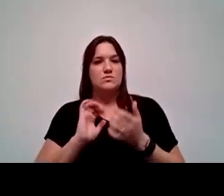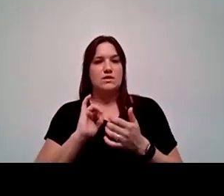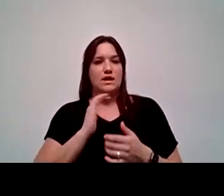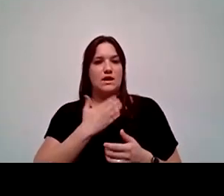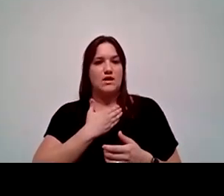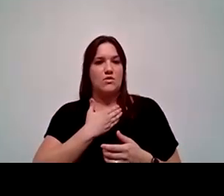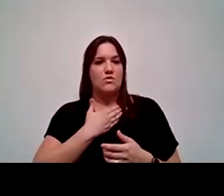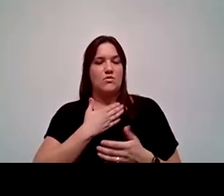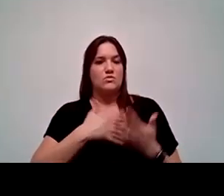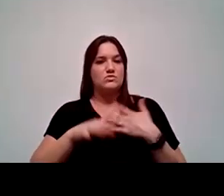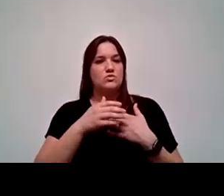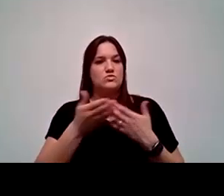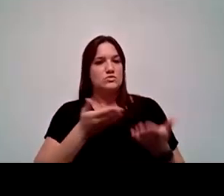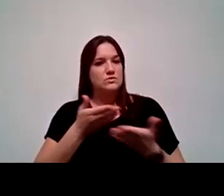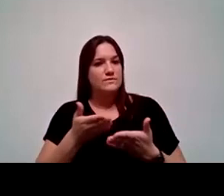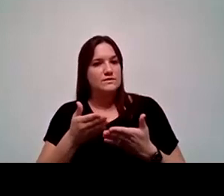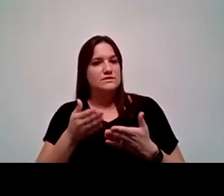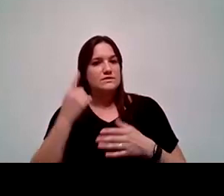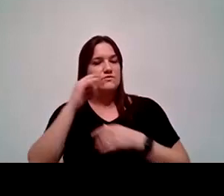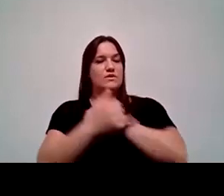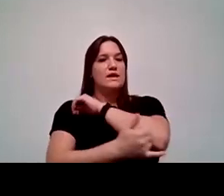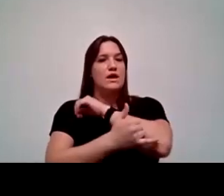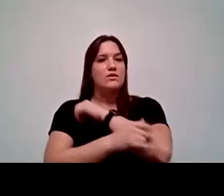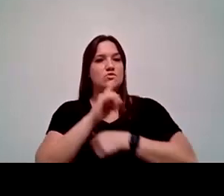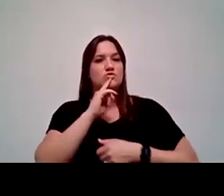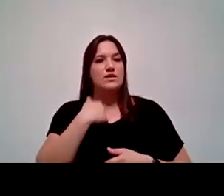social services within the county to make sure they have sustained support